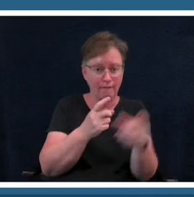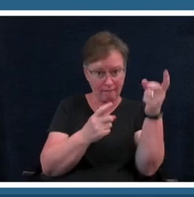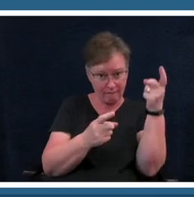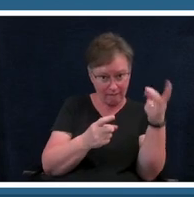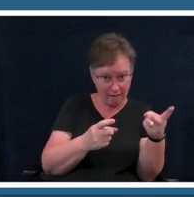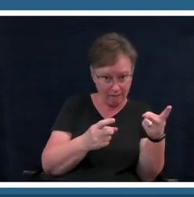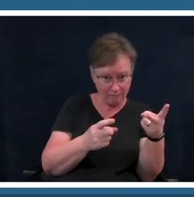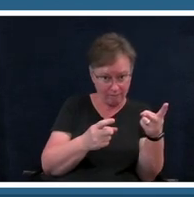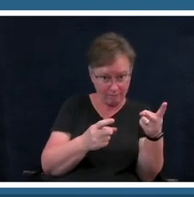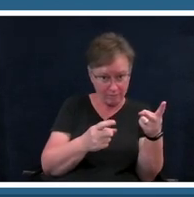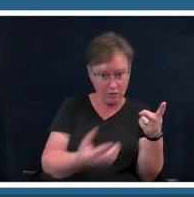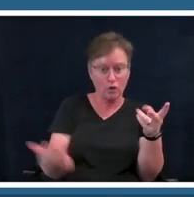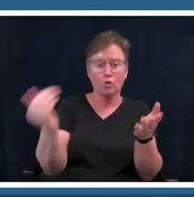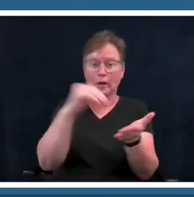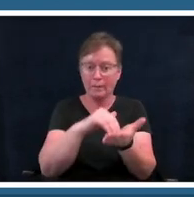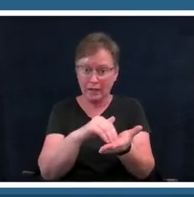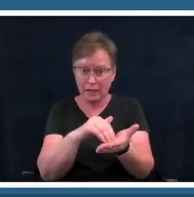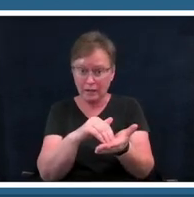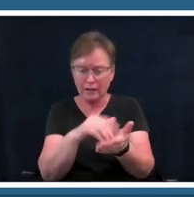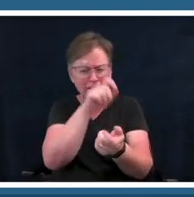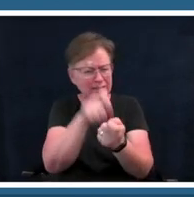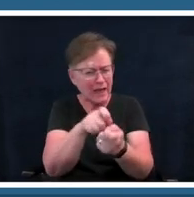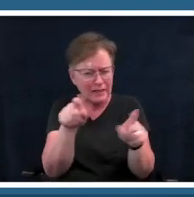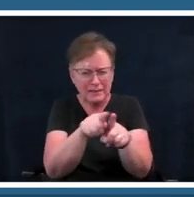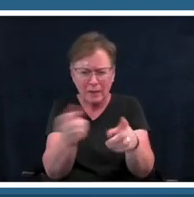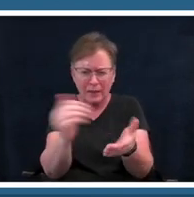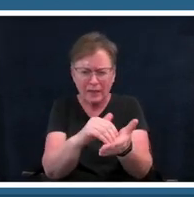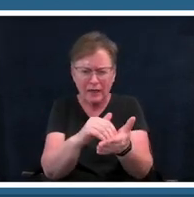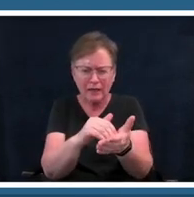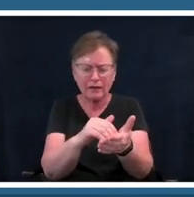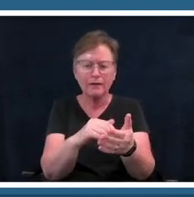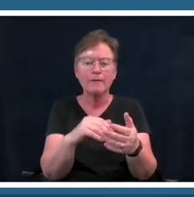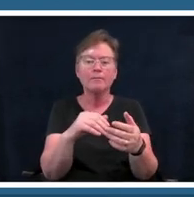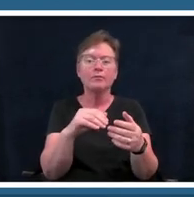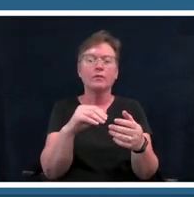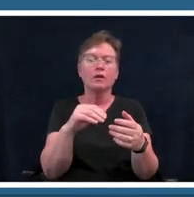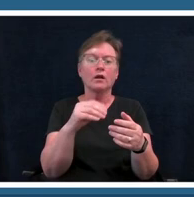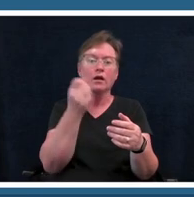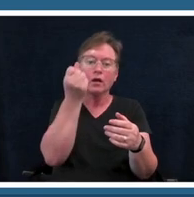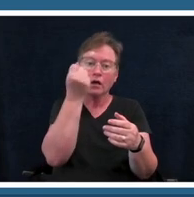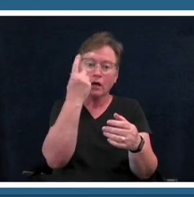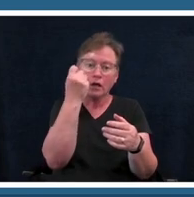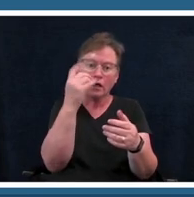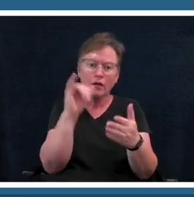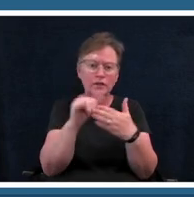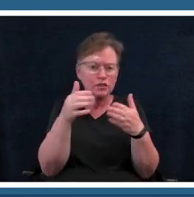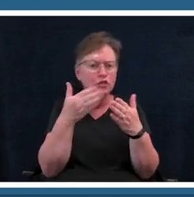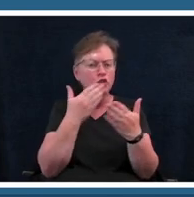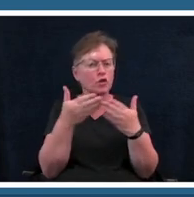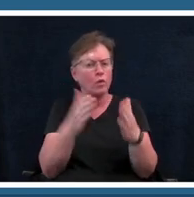thing over again um again this is